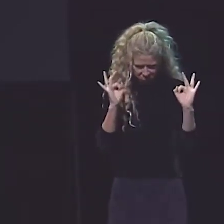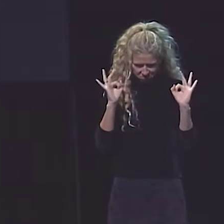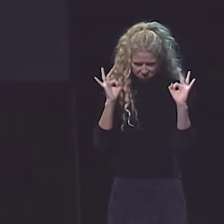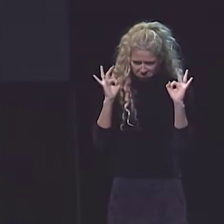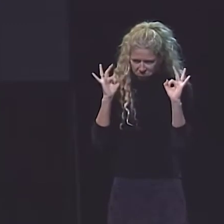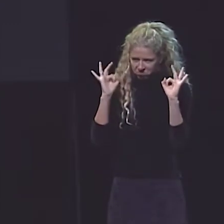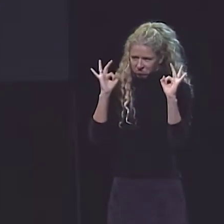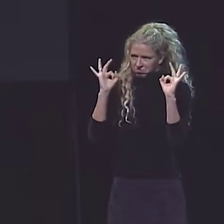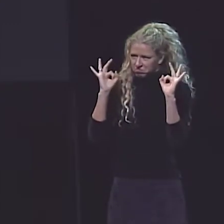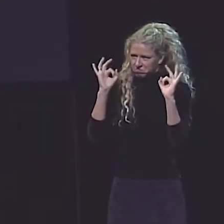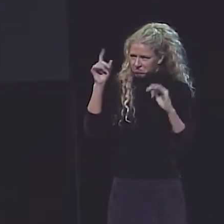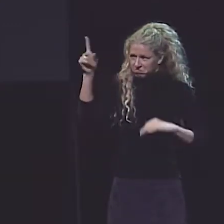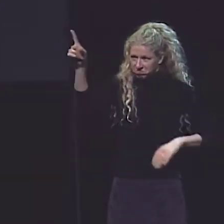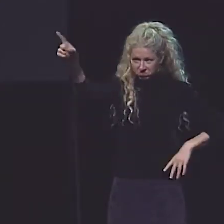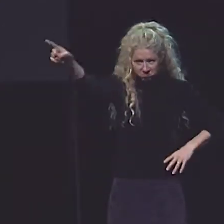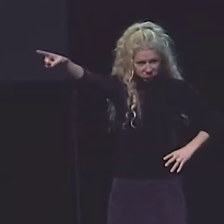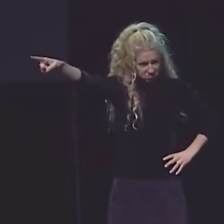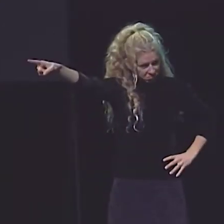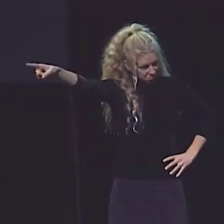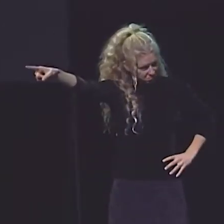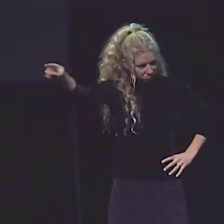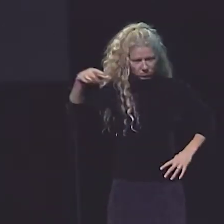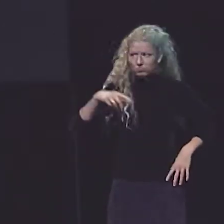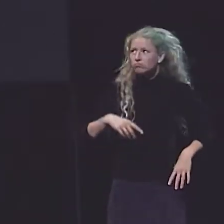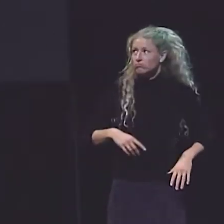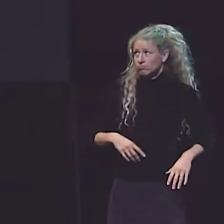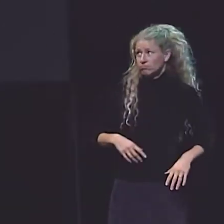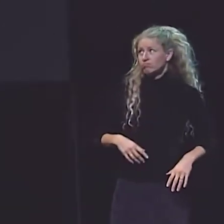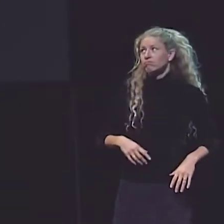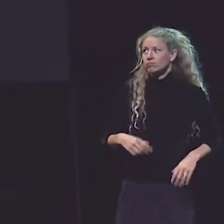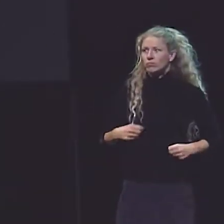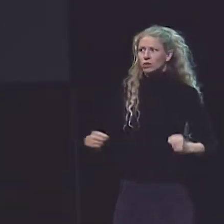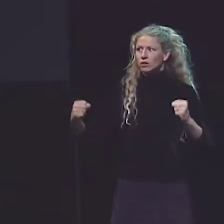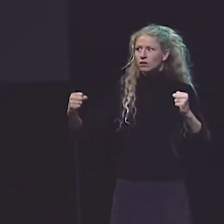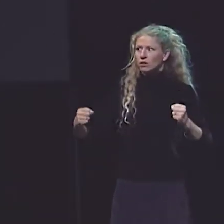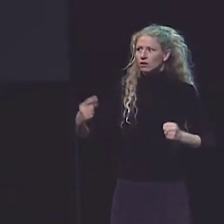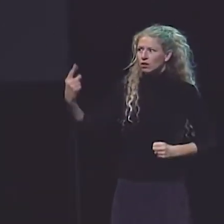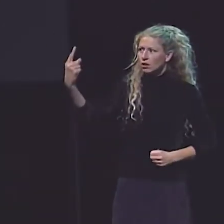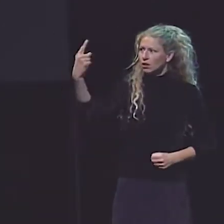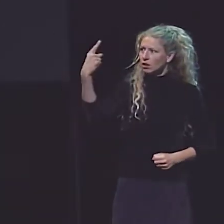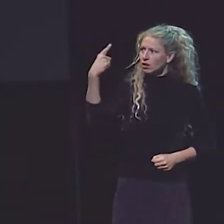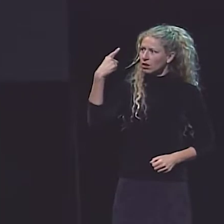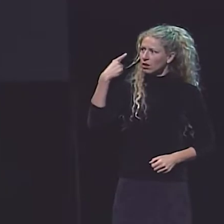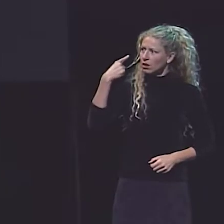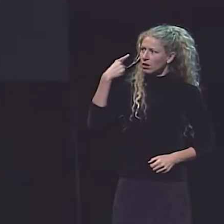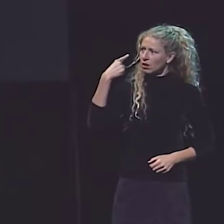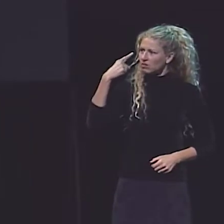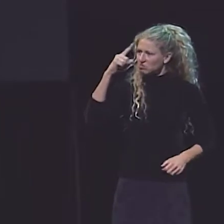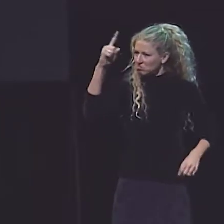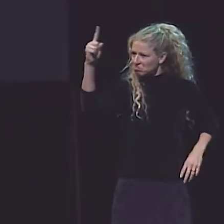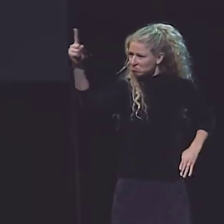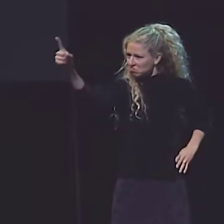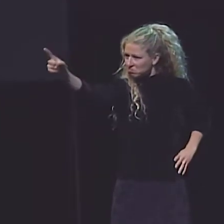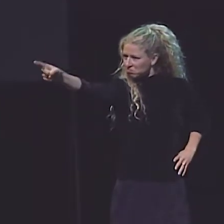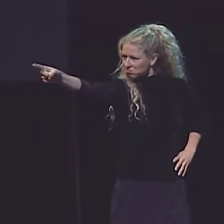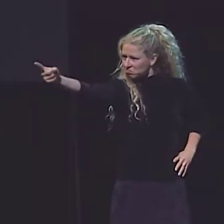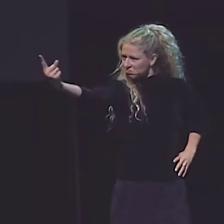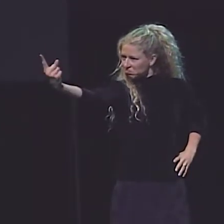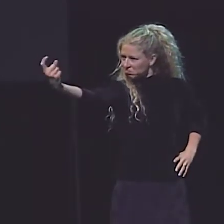THEY POINTED TO ME, AND HIS EYES FOLLOWED THE POINTING, AND HIS GAZE FIXED ON ME.